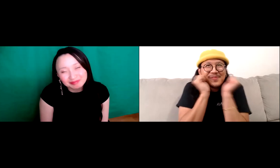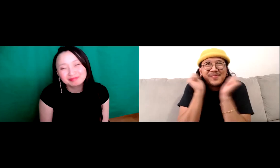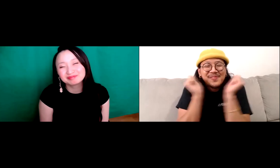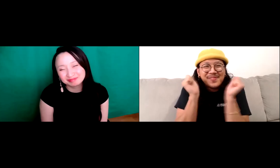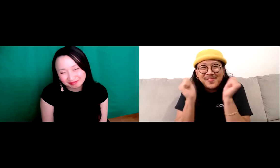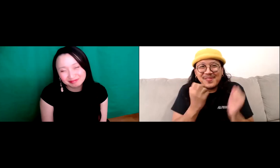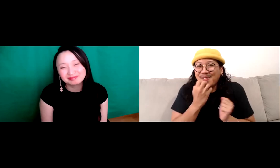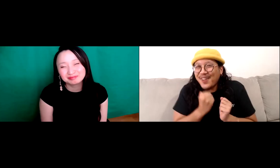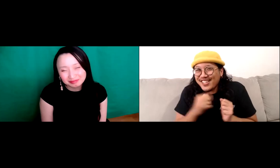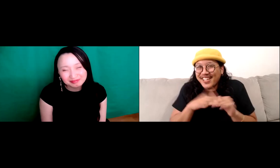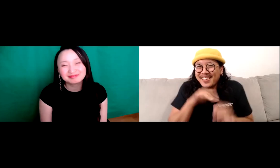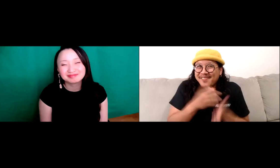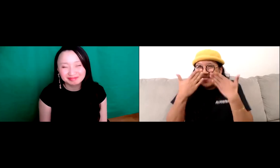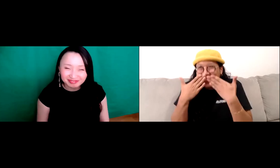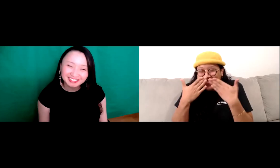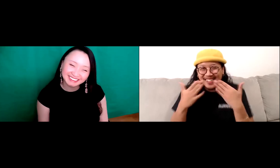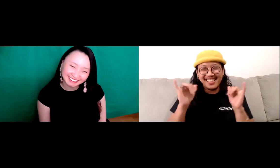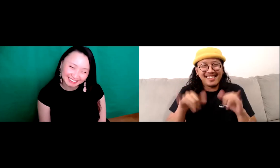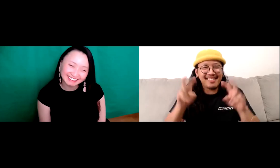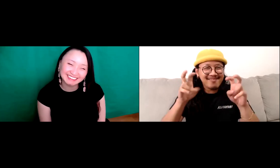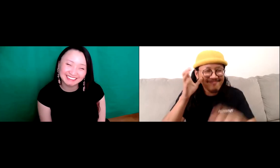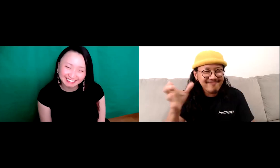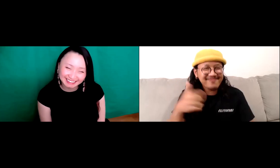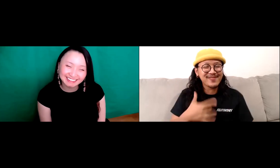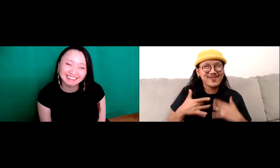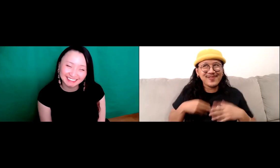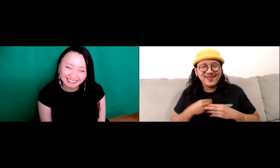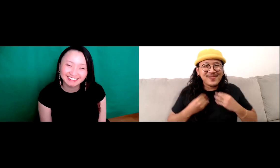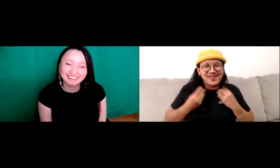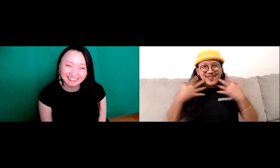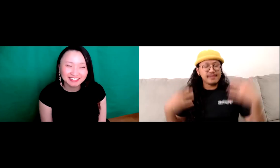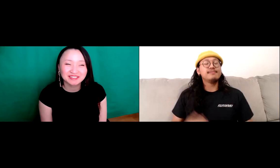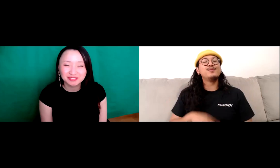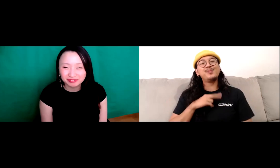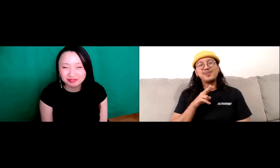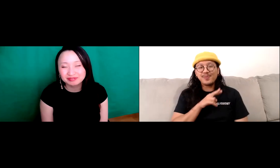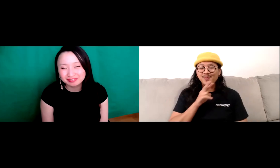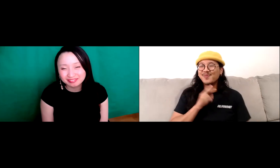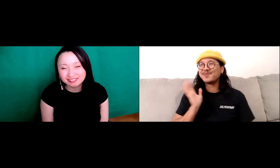I was is, I was a teenager and and so I was just like, oh, who's this person and they